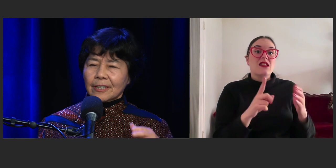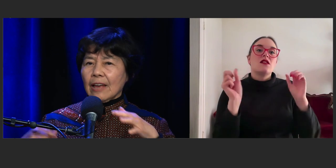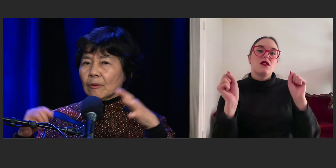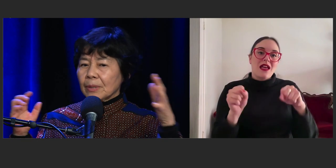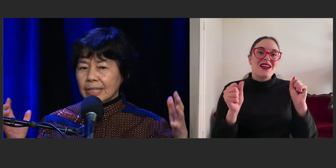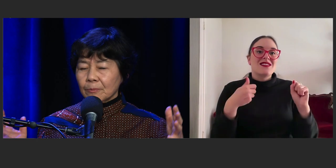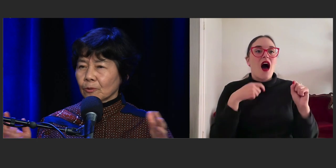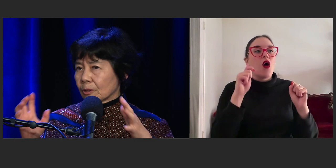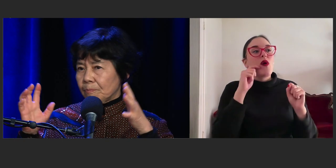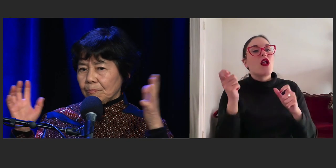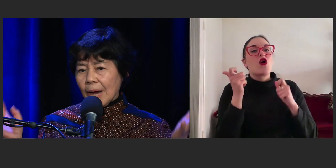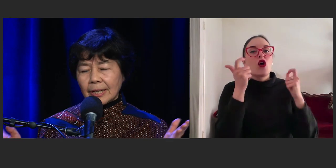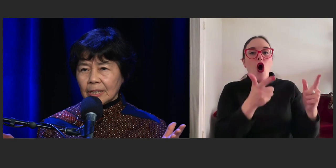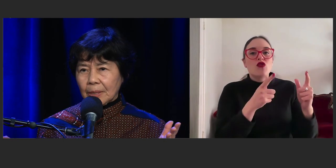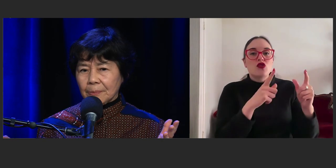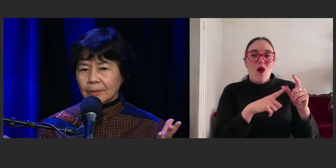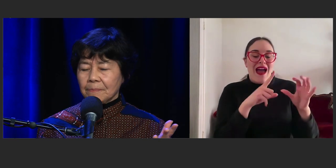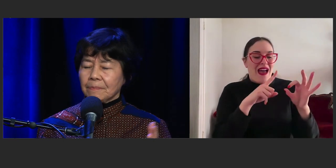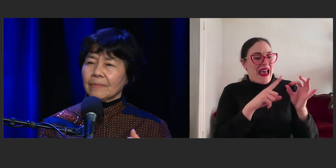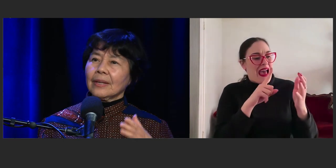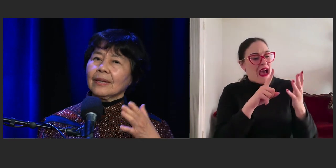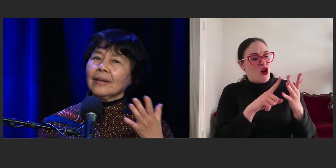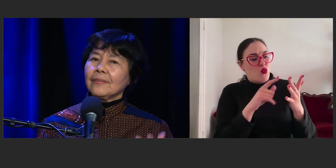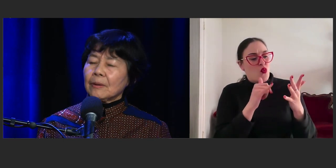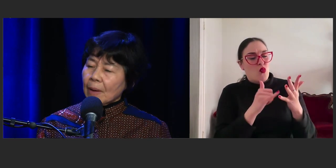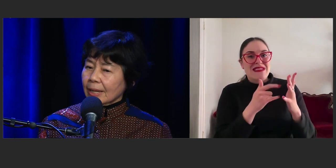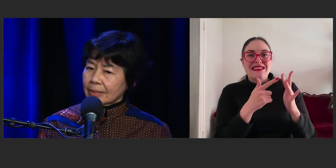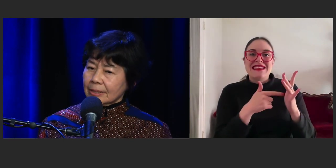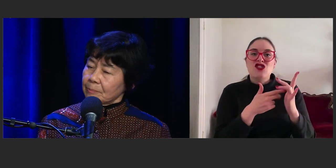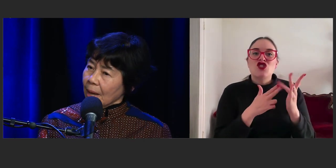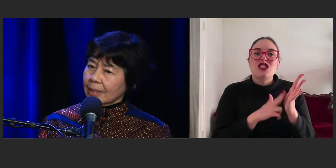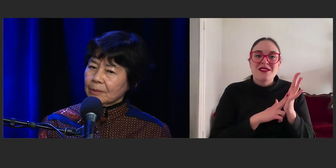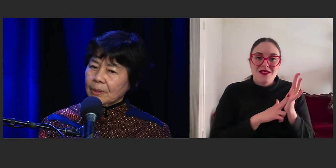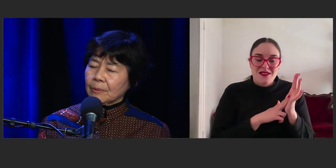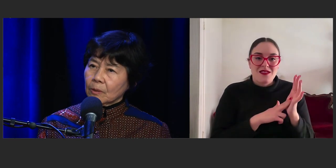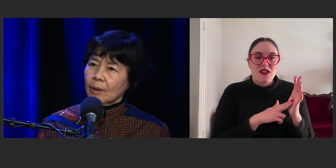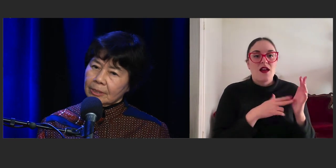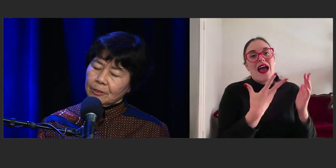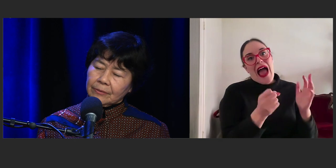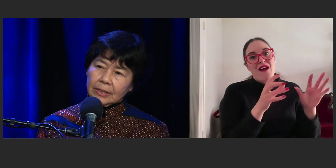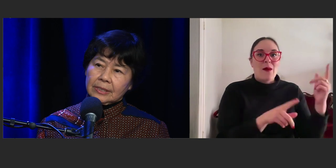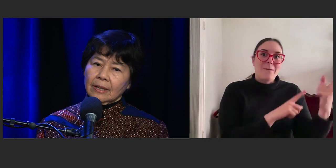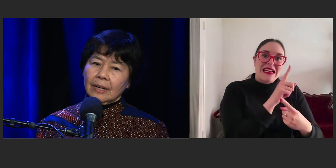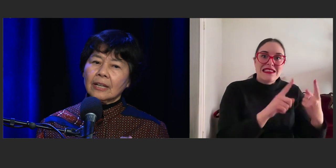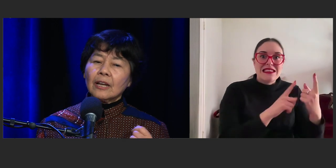So, they have a meeting with all the marketing people and the marketing people are the ones who have to decide,